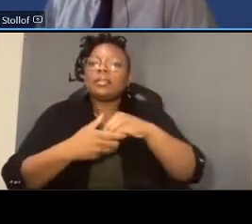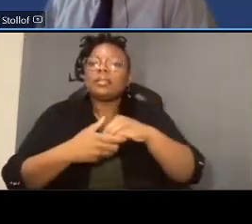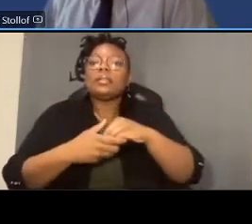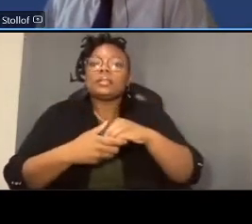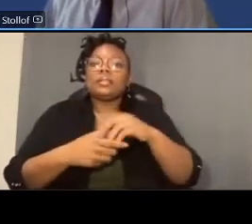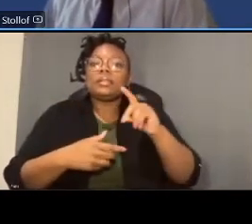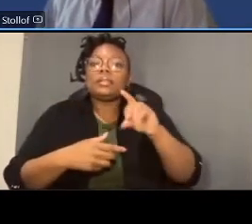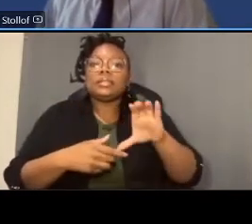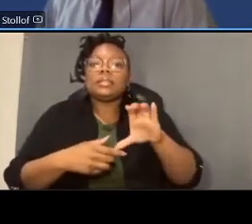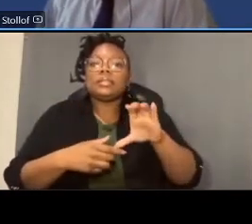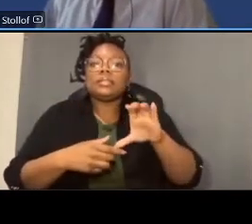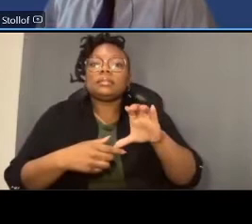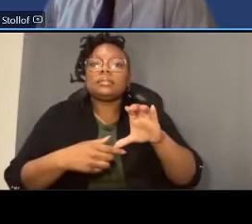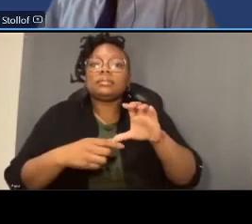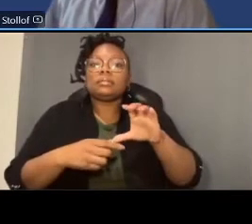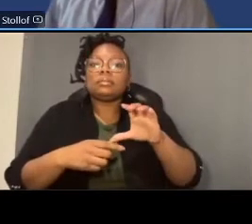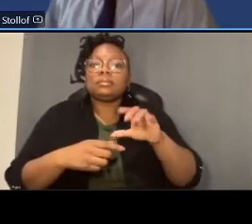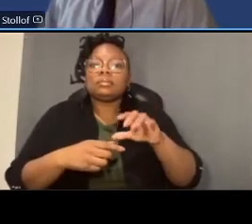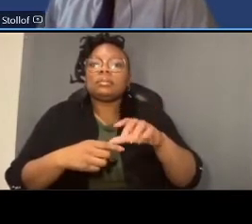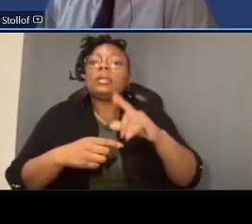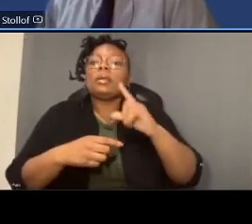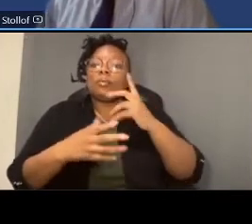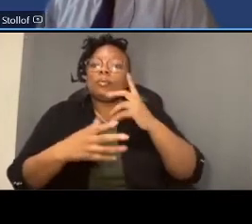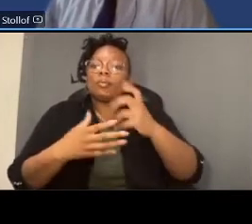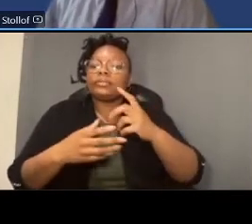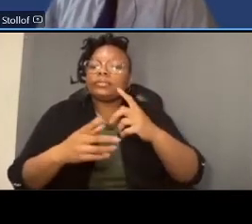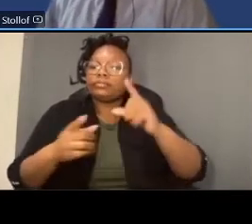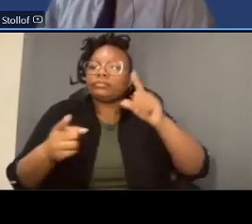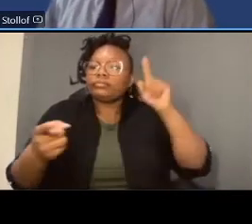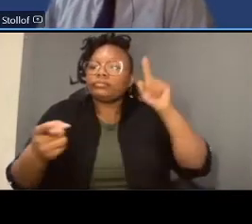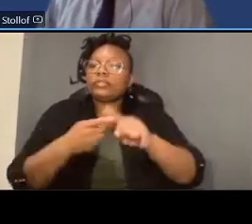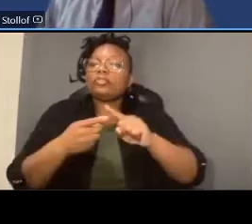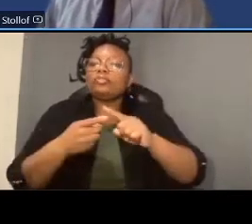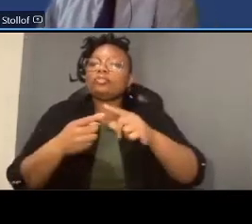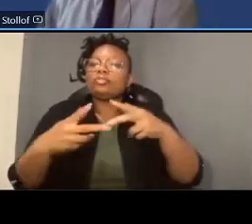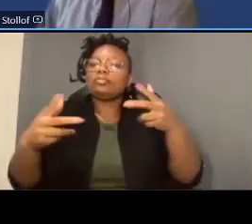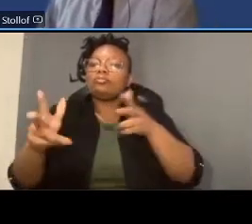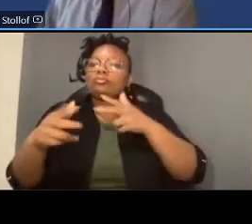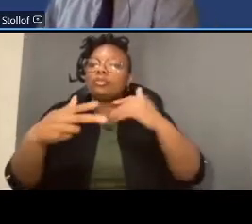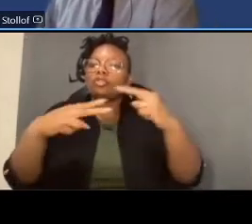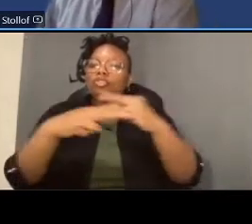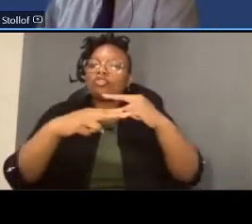which aims to eliminate traffic deaths and serious injuries at 2024.